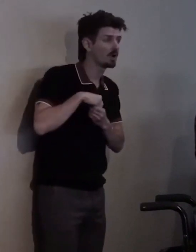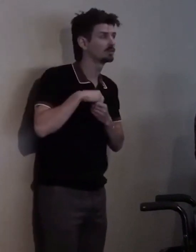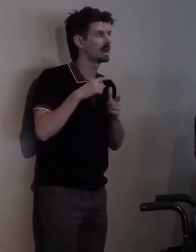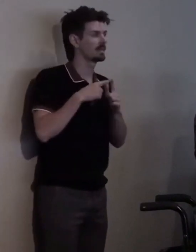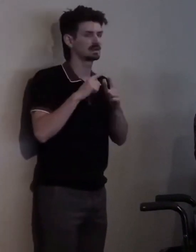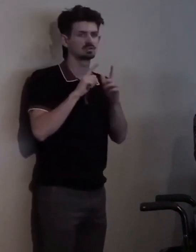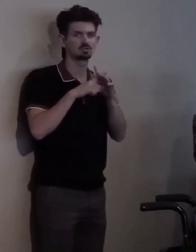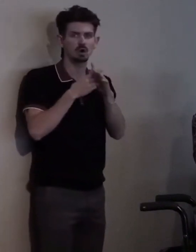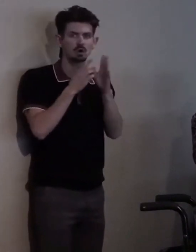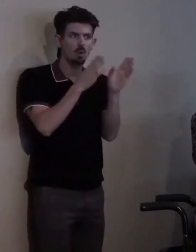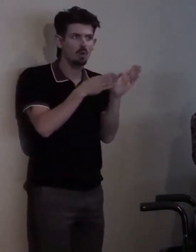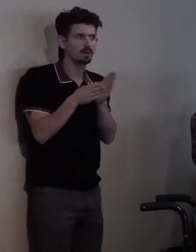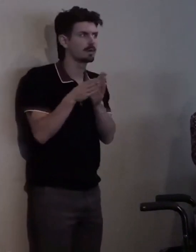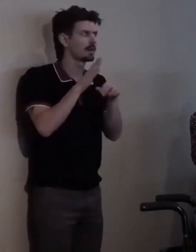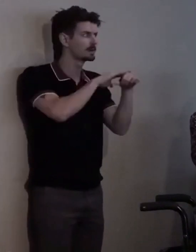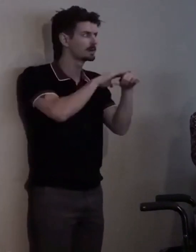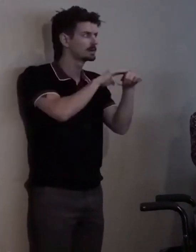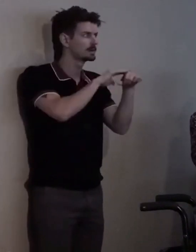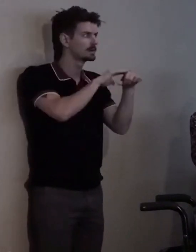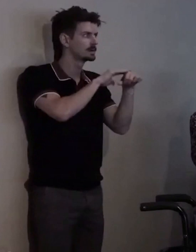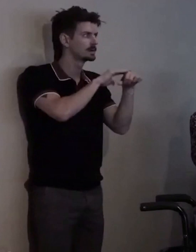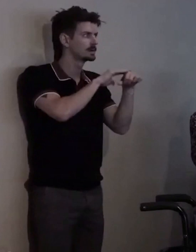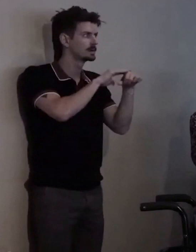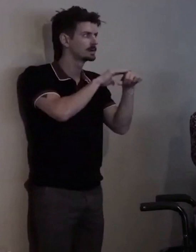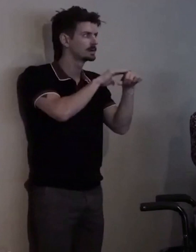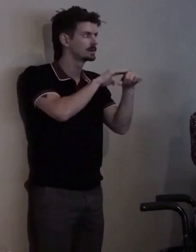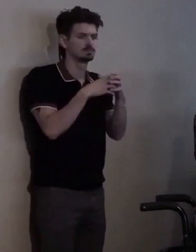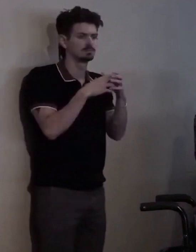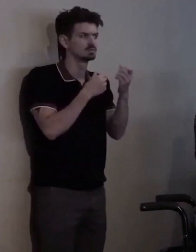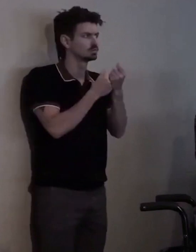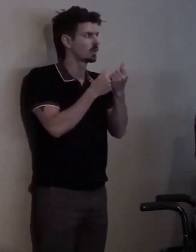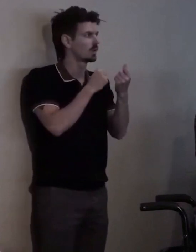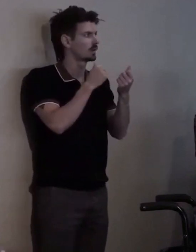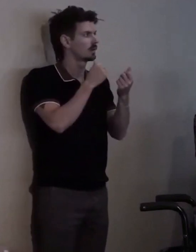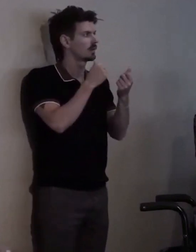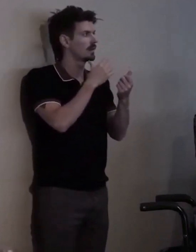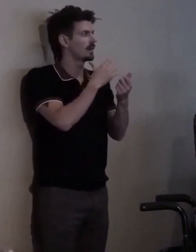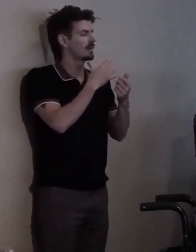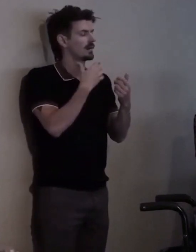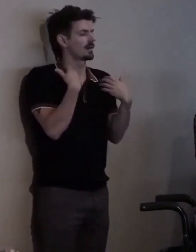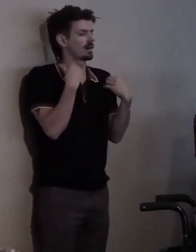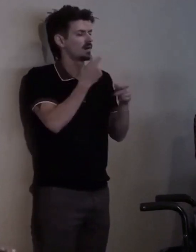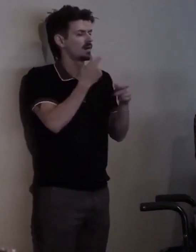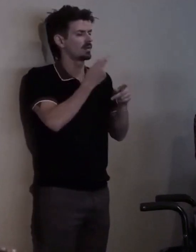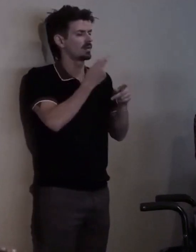and made contacts and networks, you couldn't stop me. I had come back home.